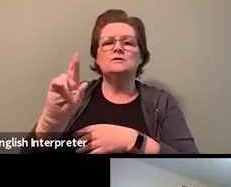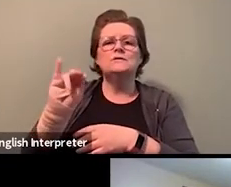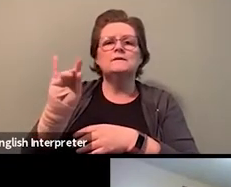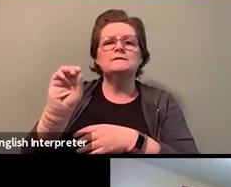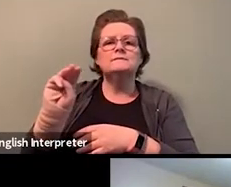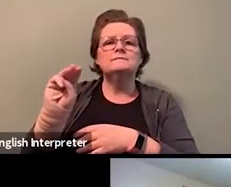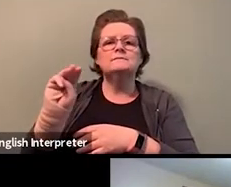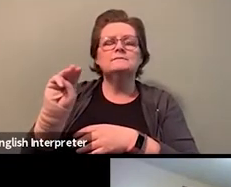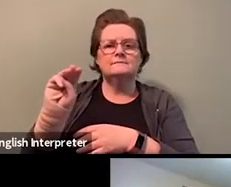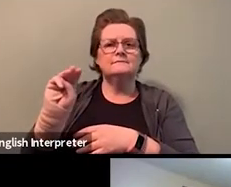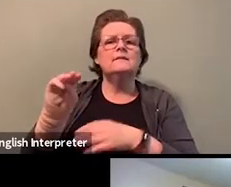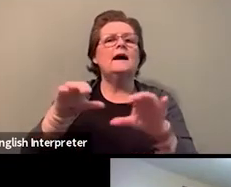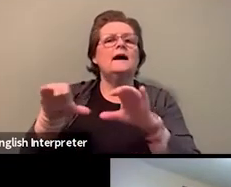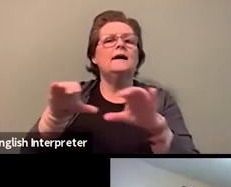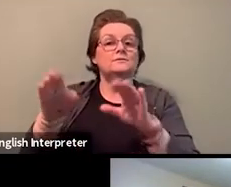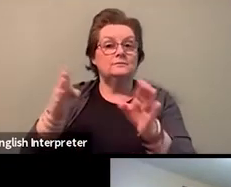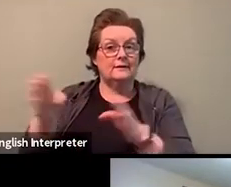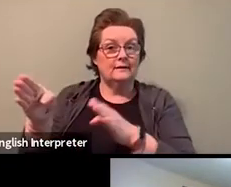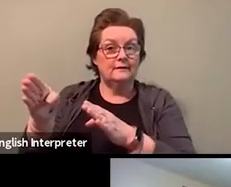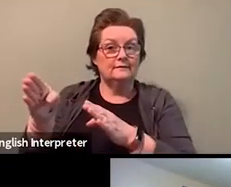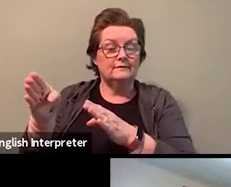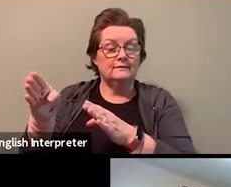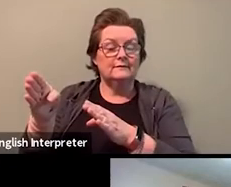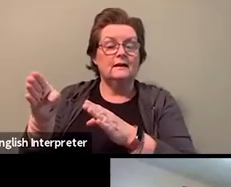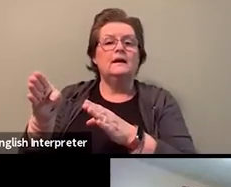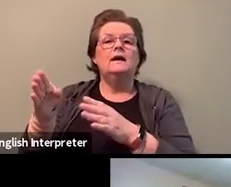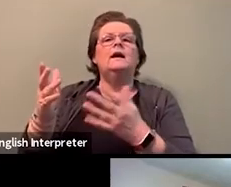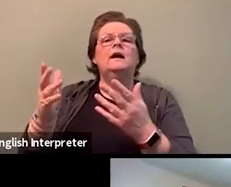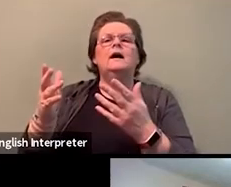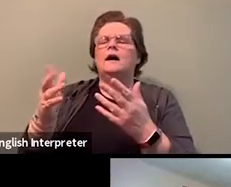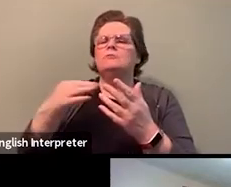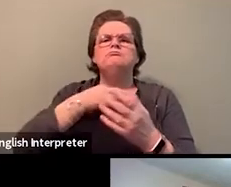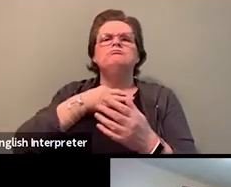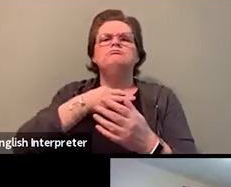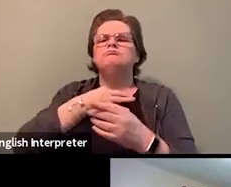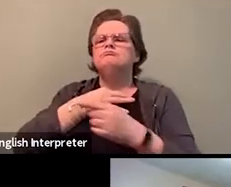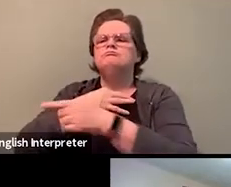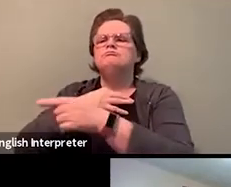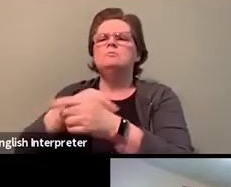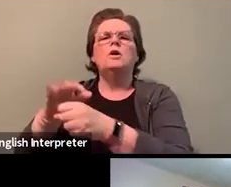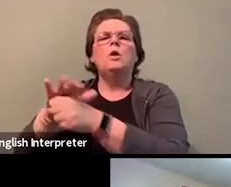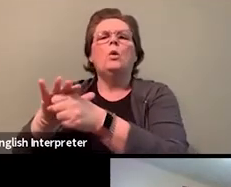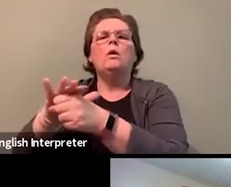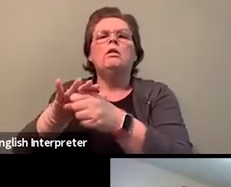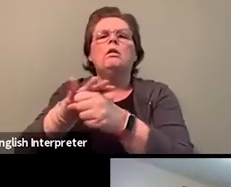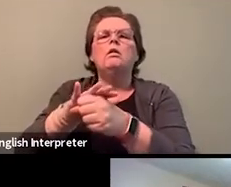and a few ways locals can integrate this work into their union.